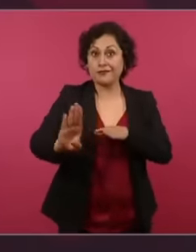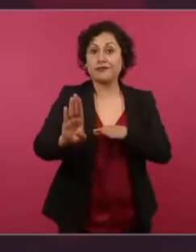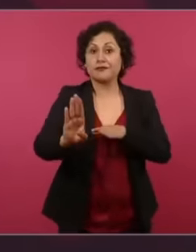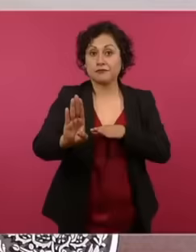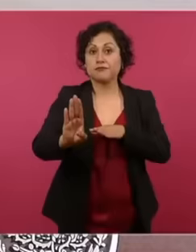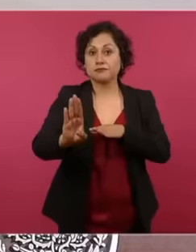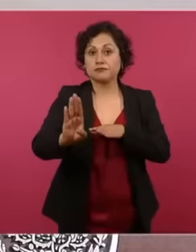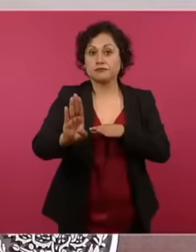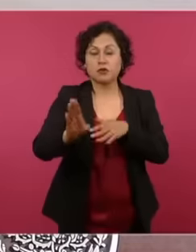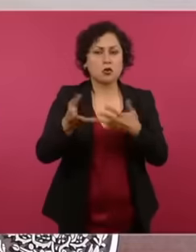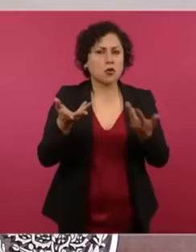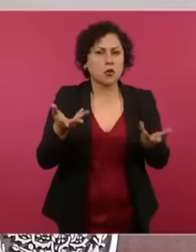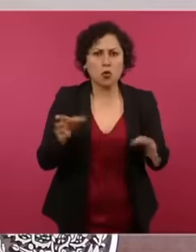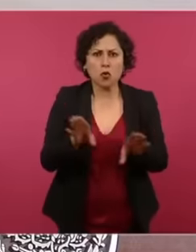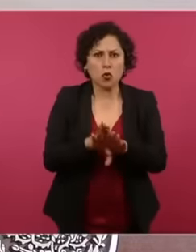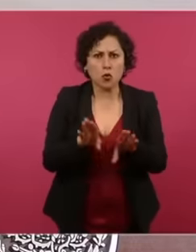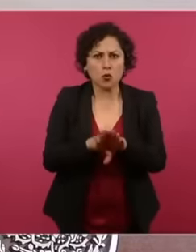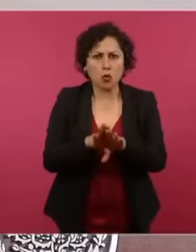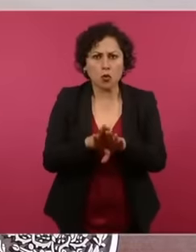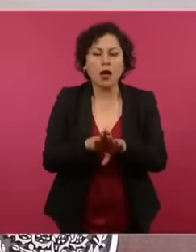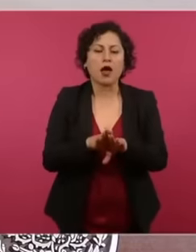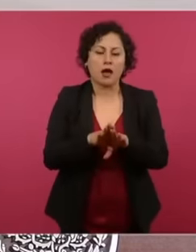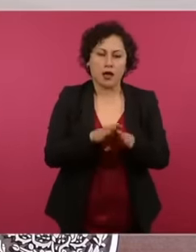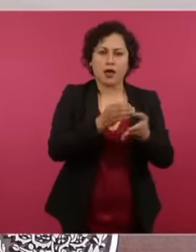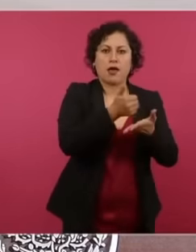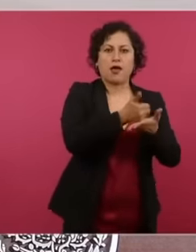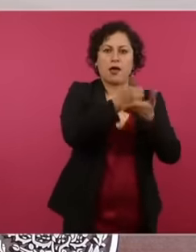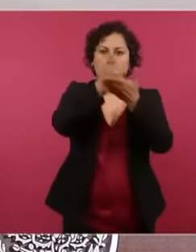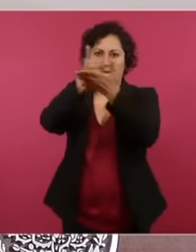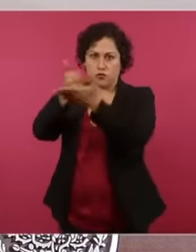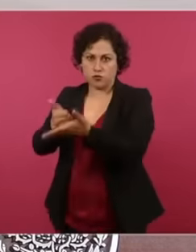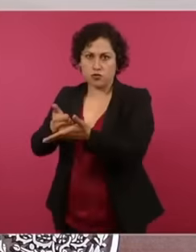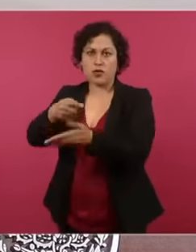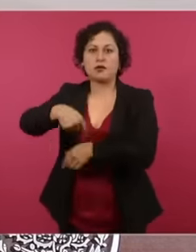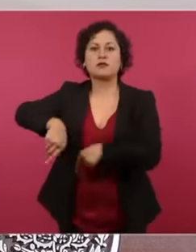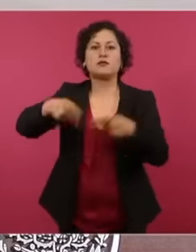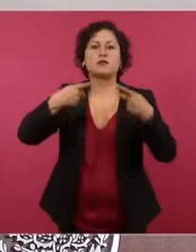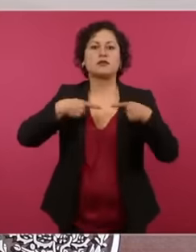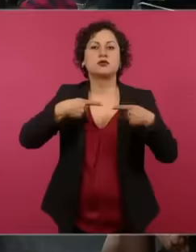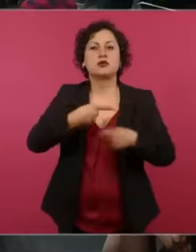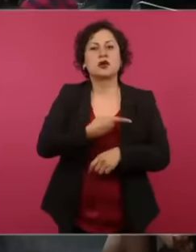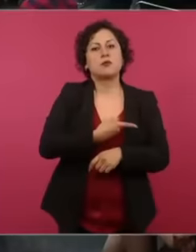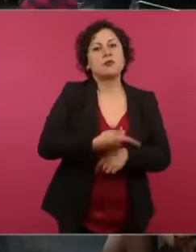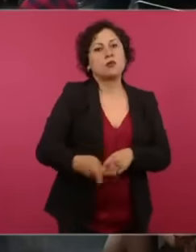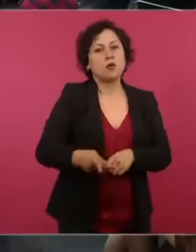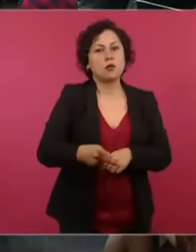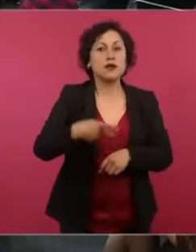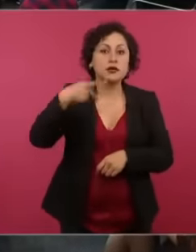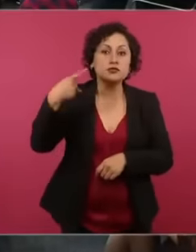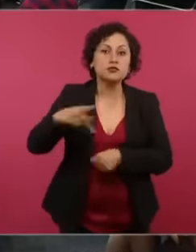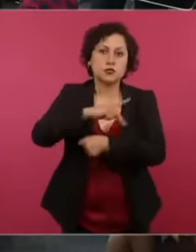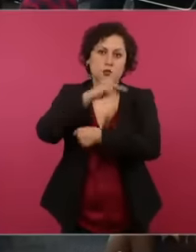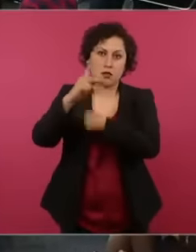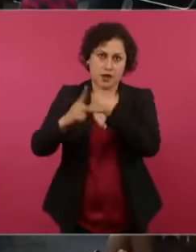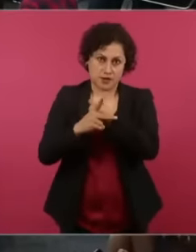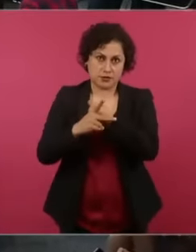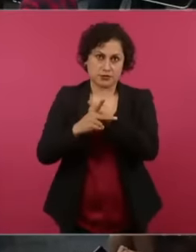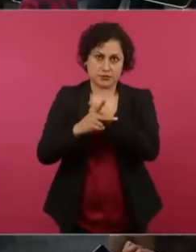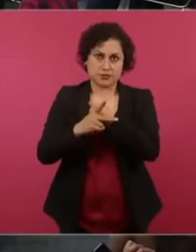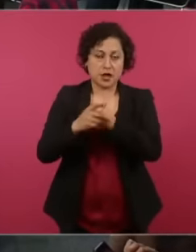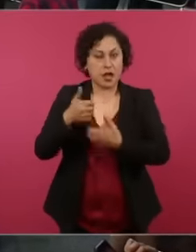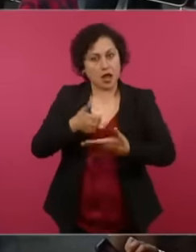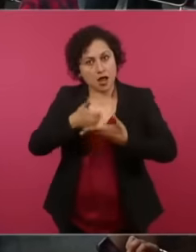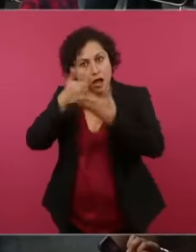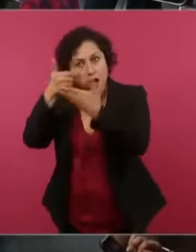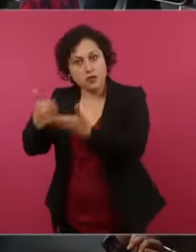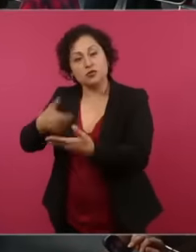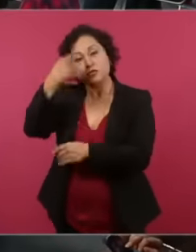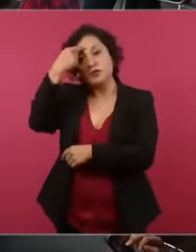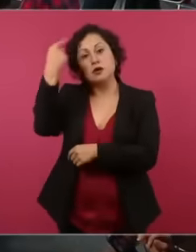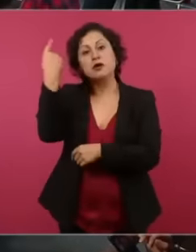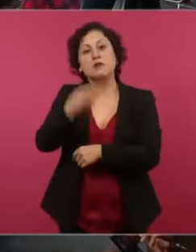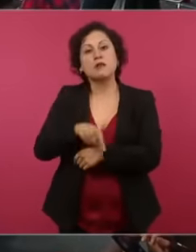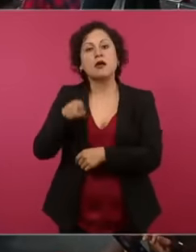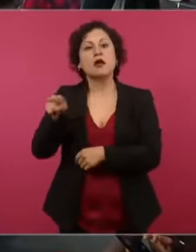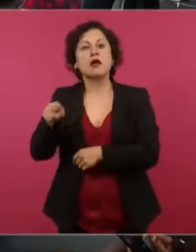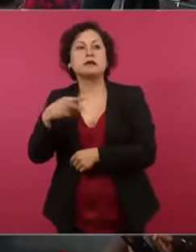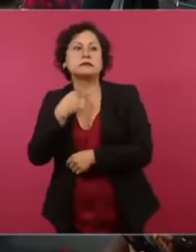by helping poor people in their places of origin so that no one is forced to emigrate. That is the